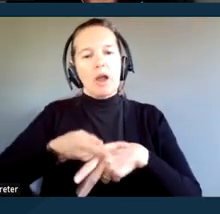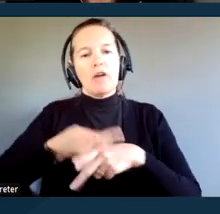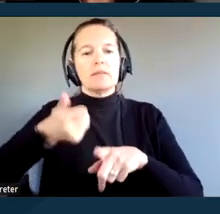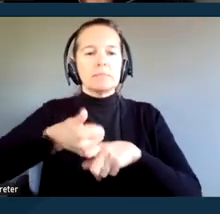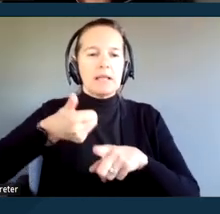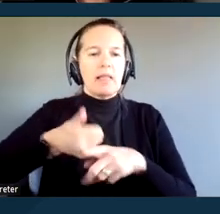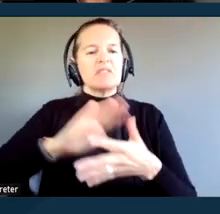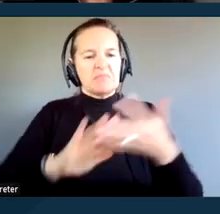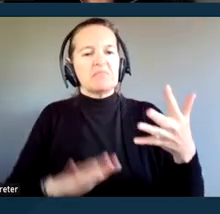Next slide, please.